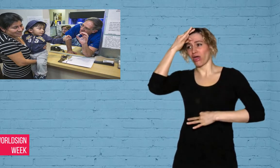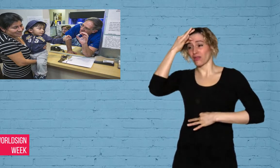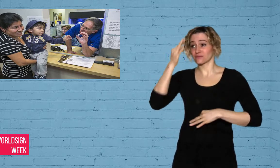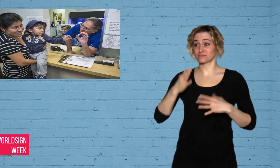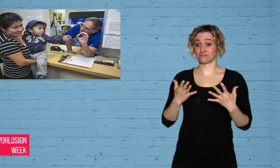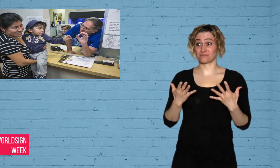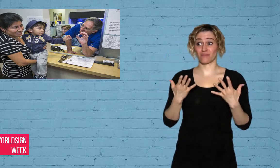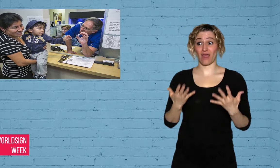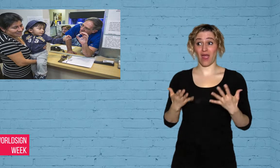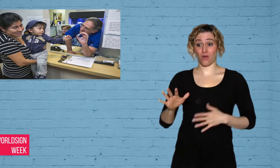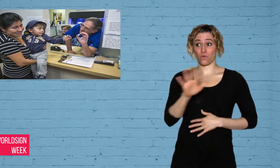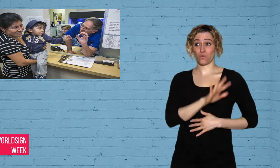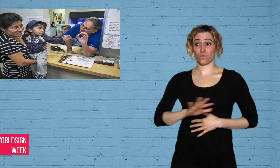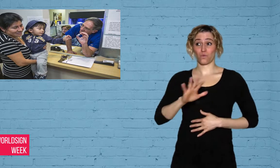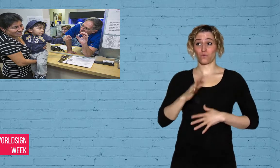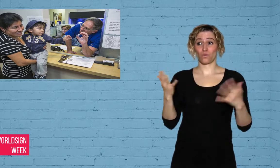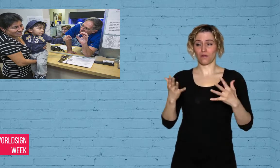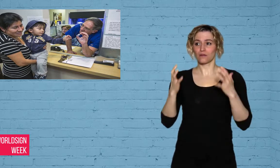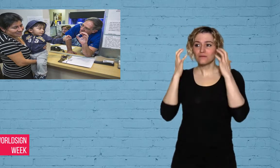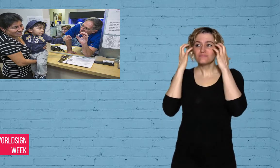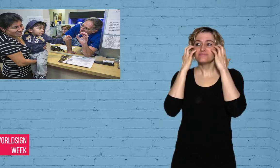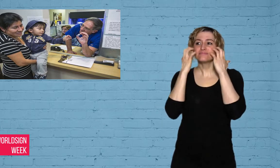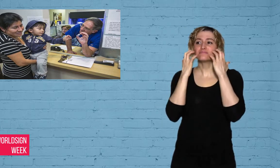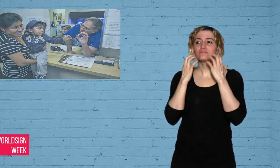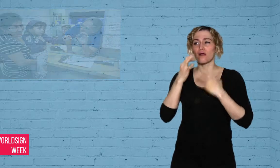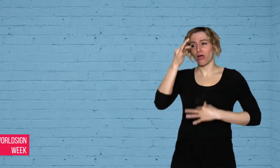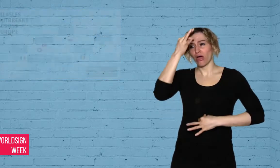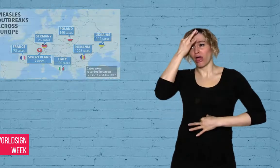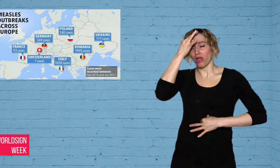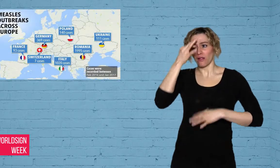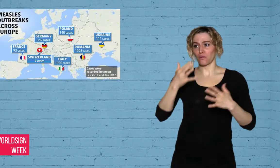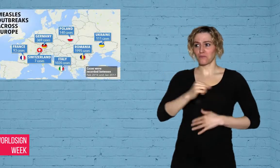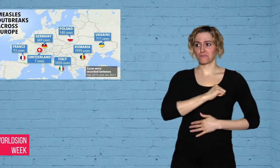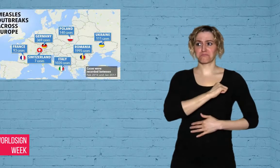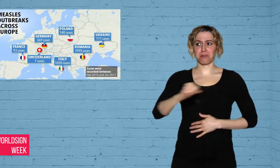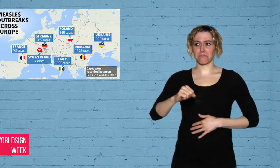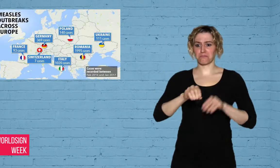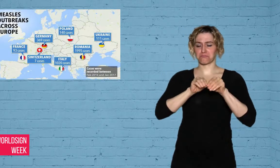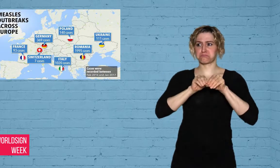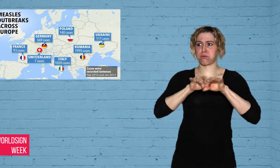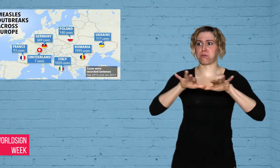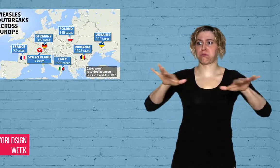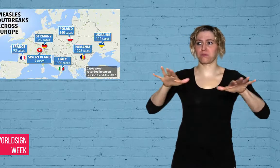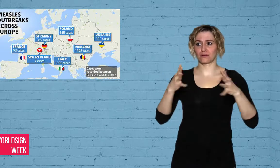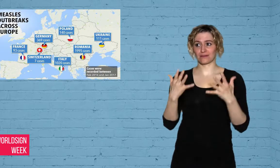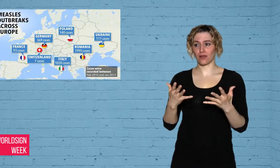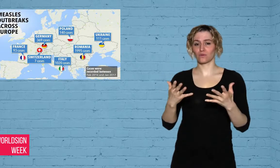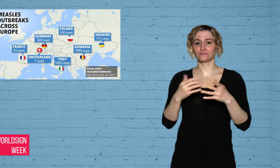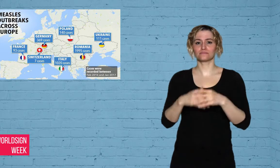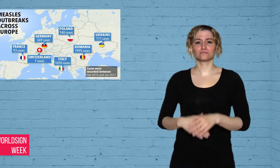spreading across Europe’s lowest vaccinated countries.